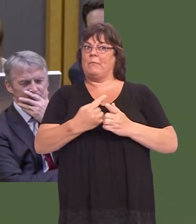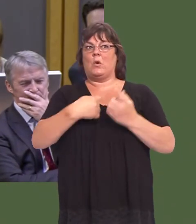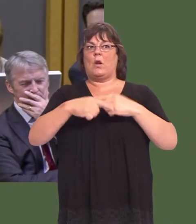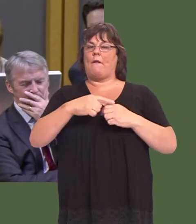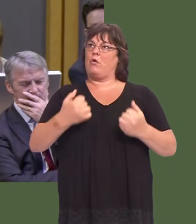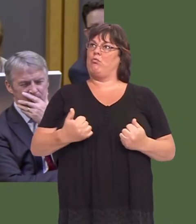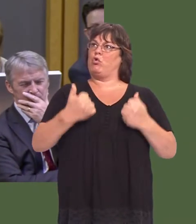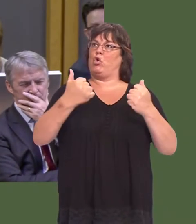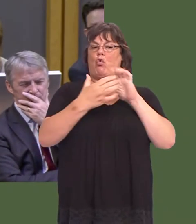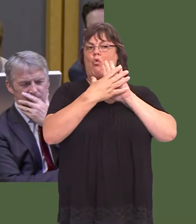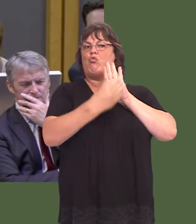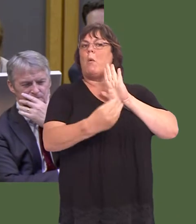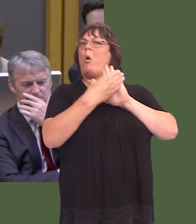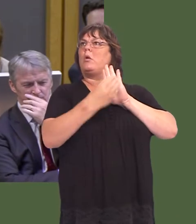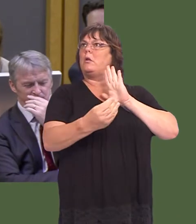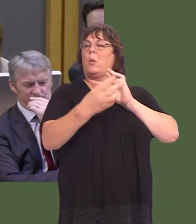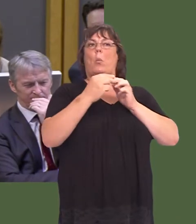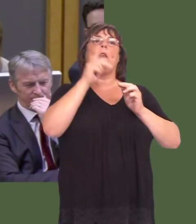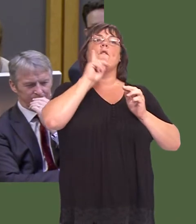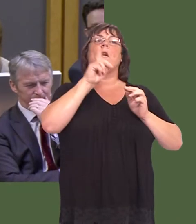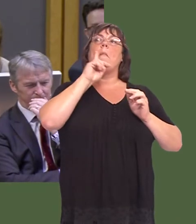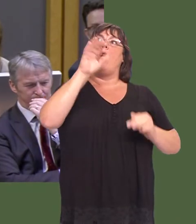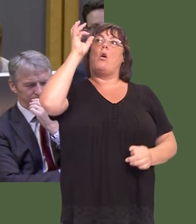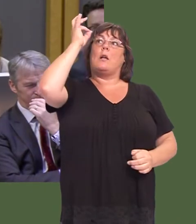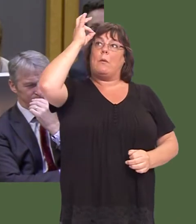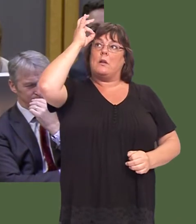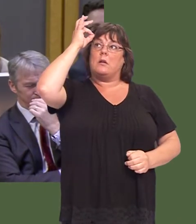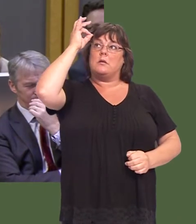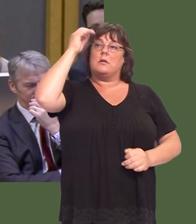have strong role models amongst our female councillors in Wales?